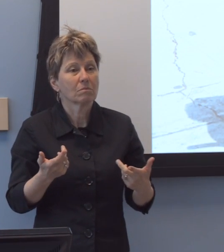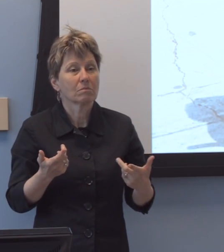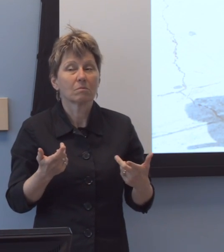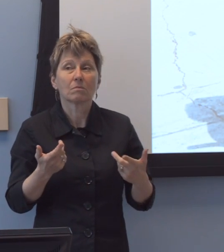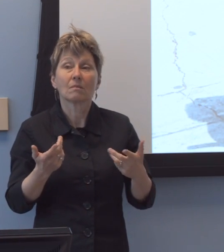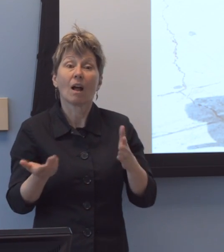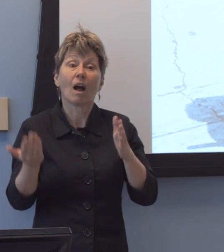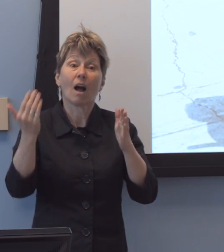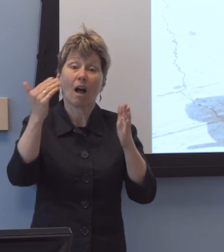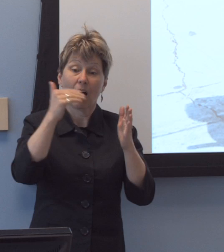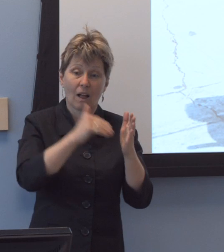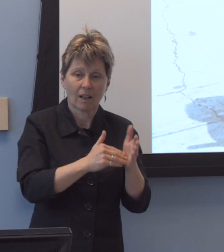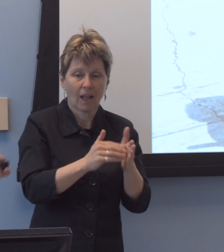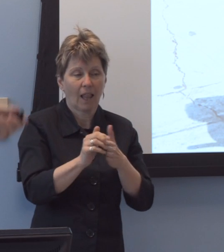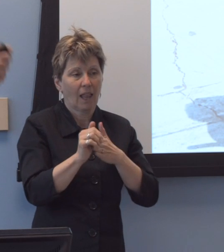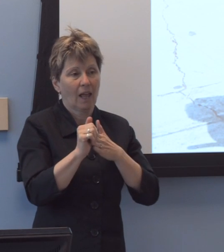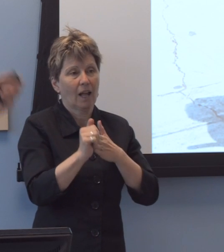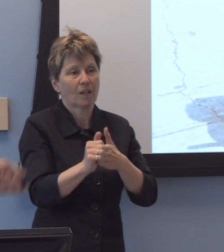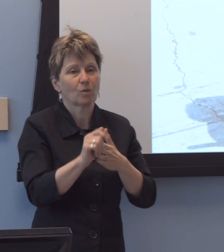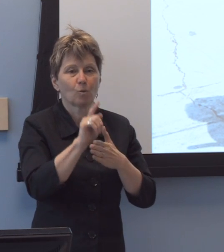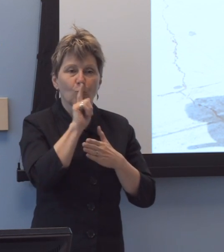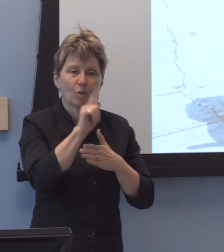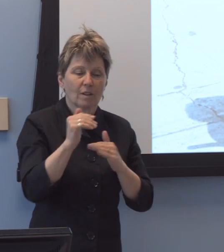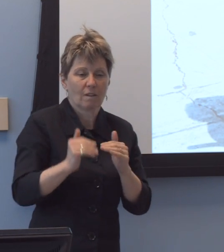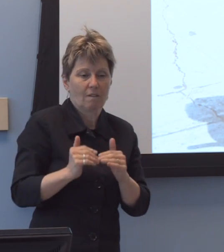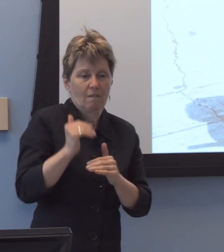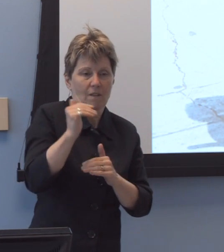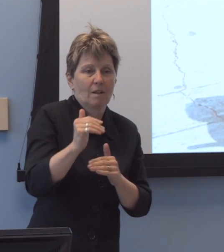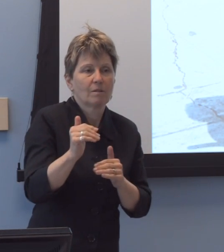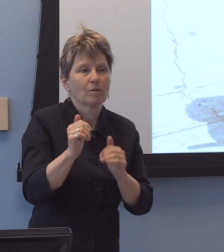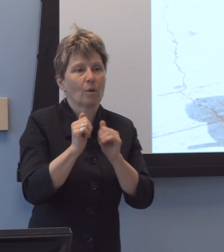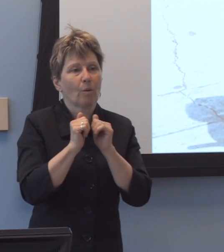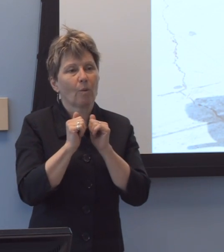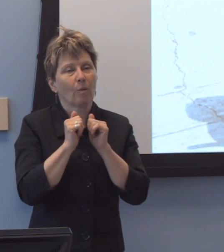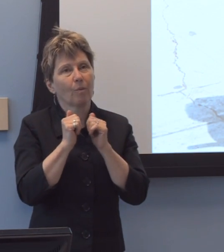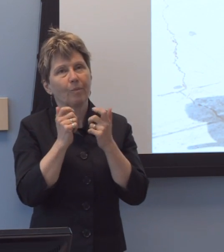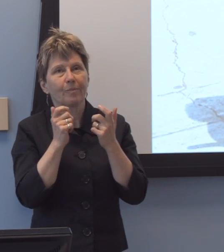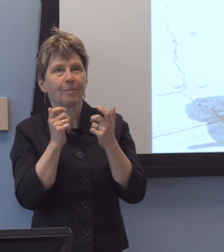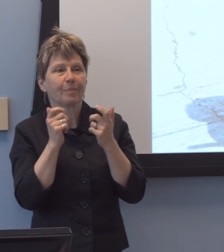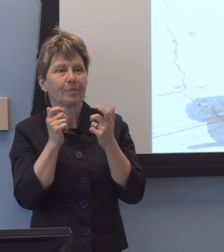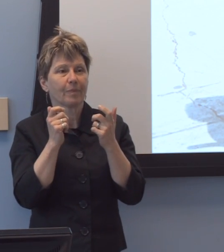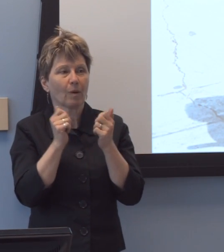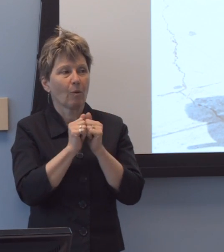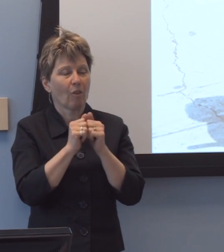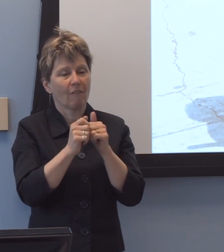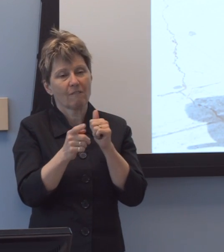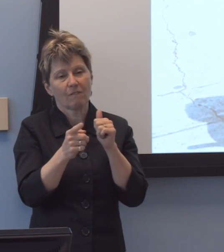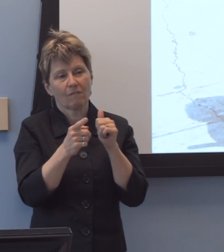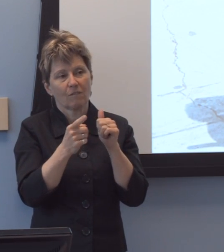uh-uh, an extraordinary advancements in, um-um-um, in the first, uh, national-international standards